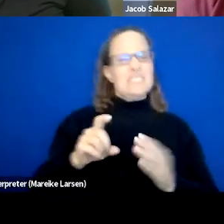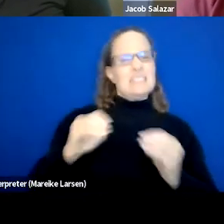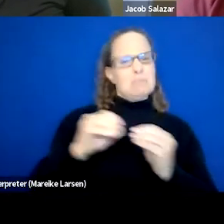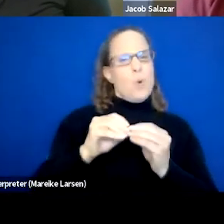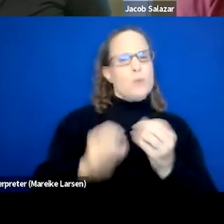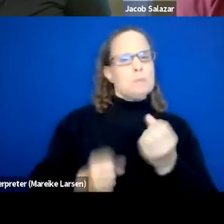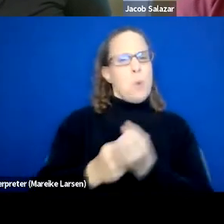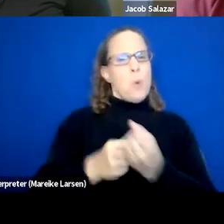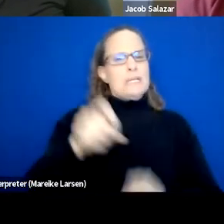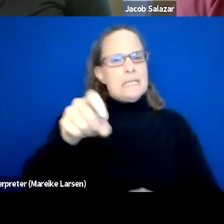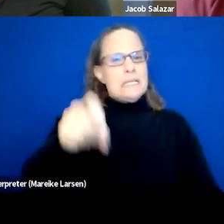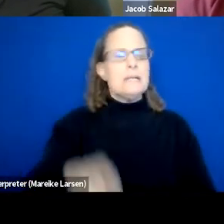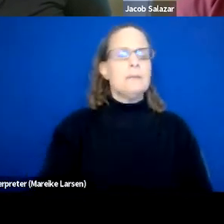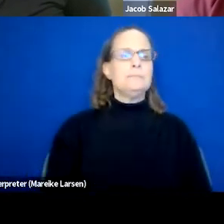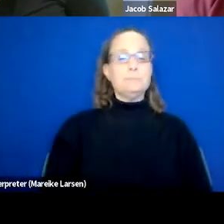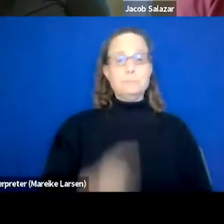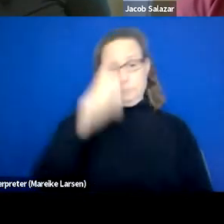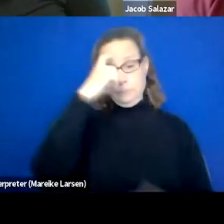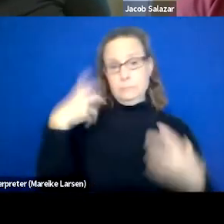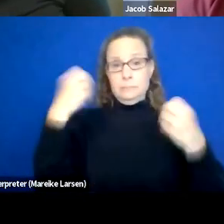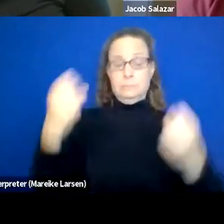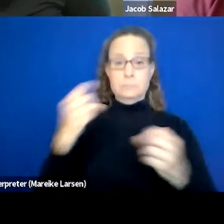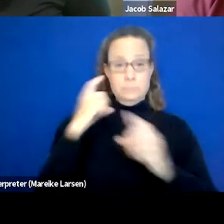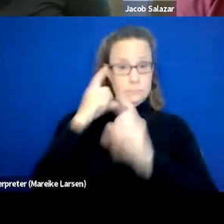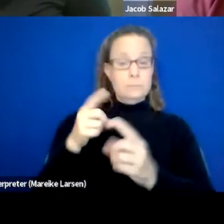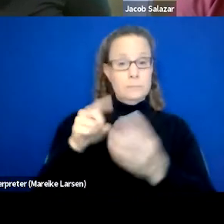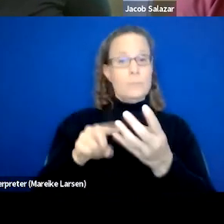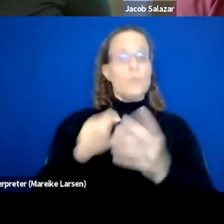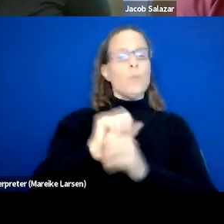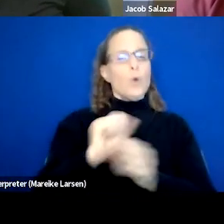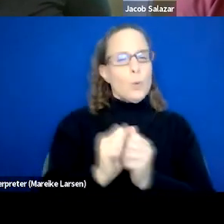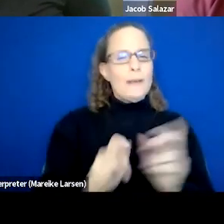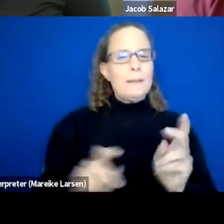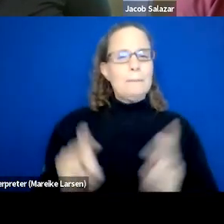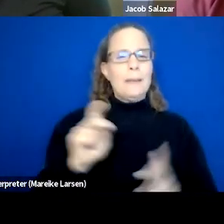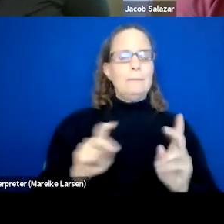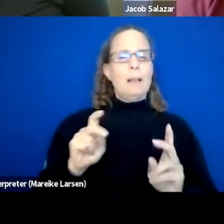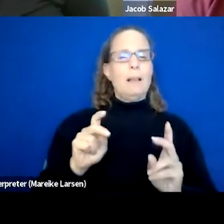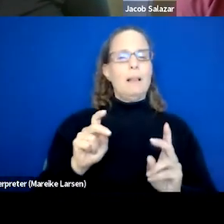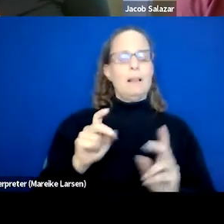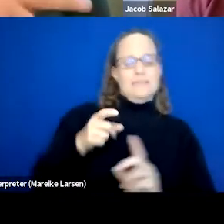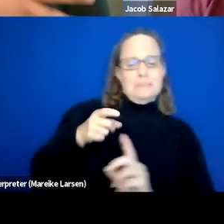So our Mental Health pillar really works with individuals specific to mental health ranging